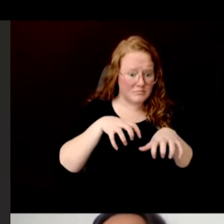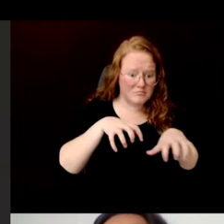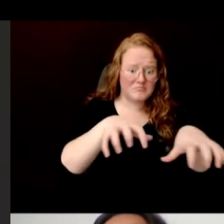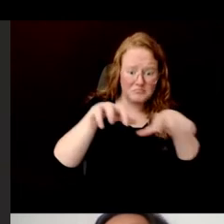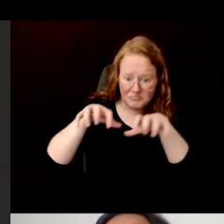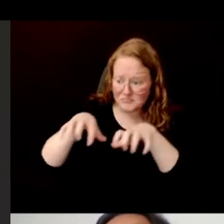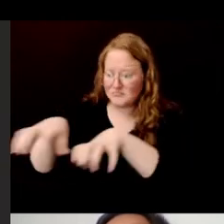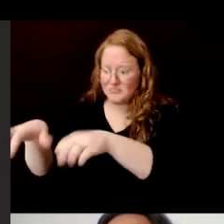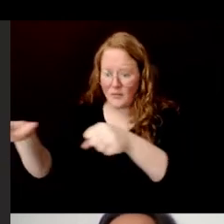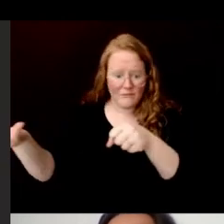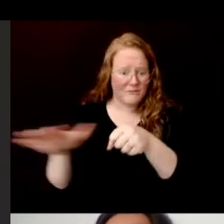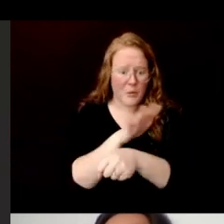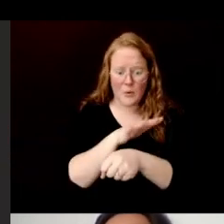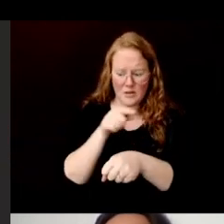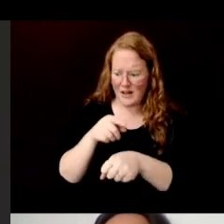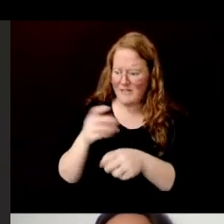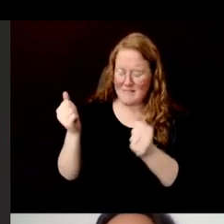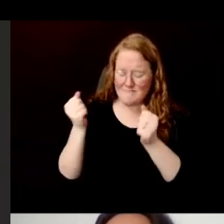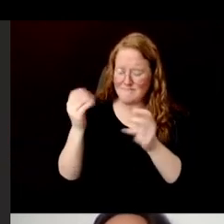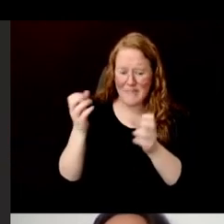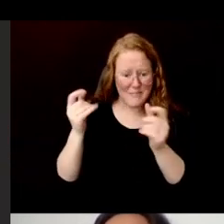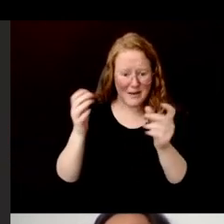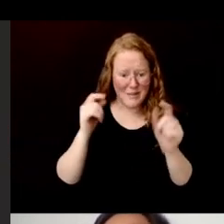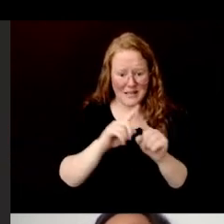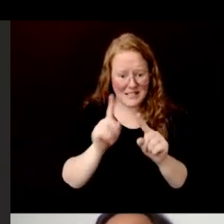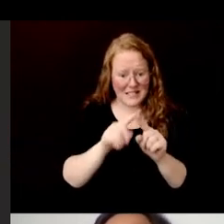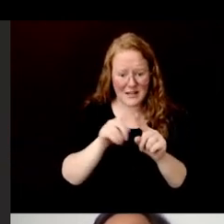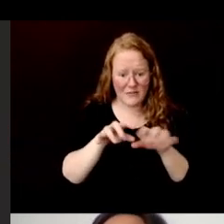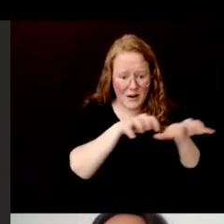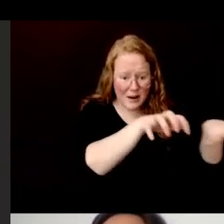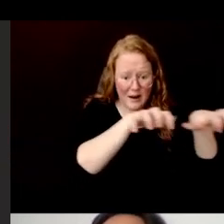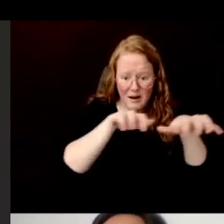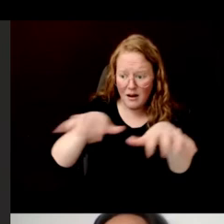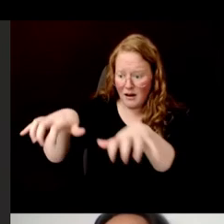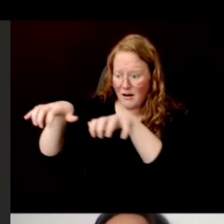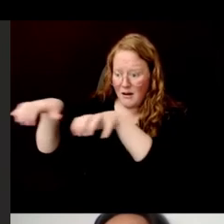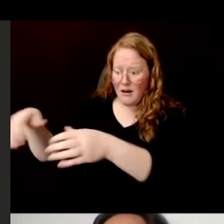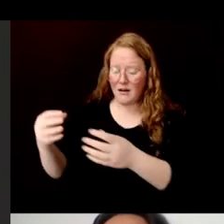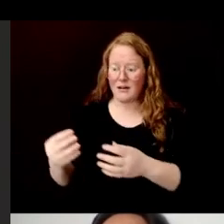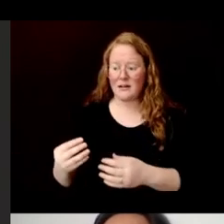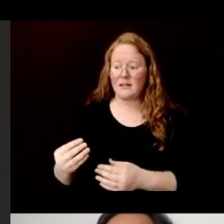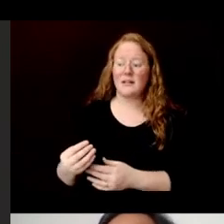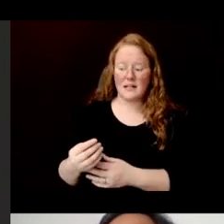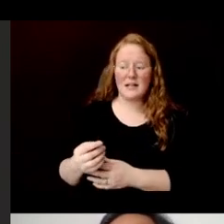You'd have, literally thousands of different small plantations all participating in this paper-based economy.